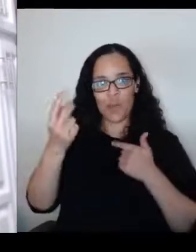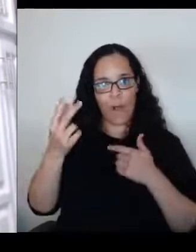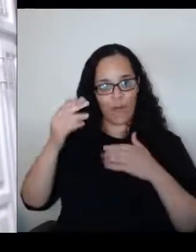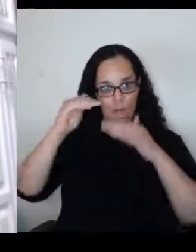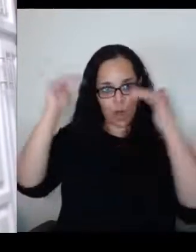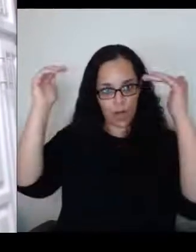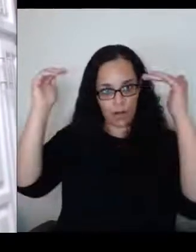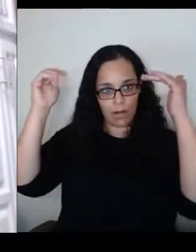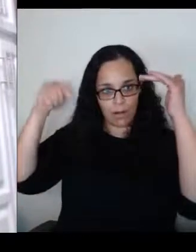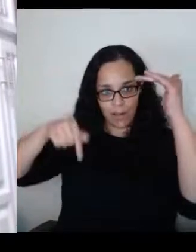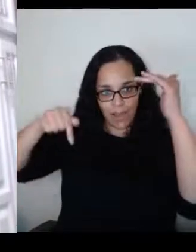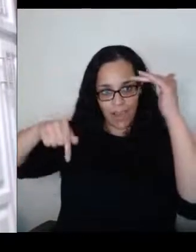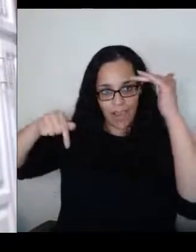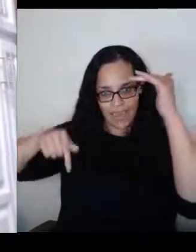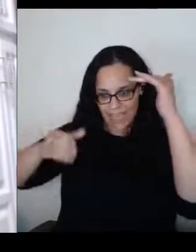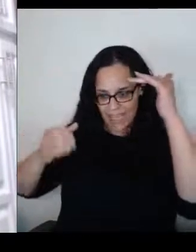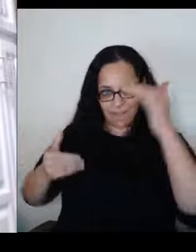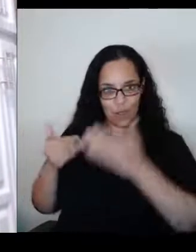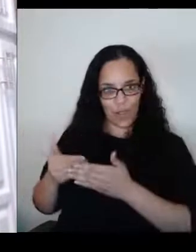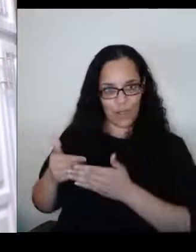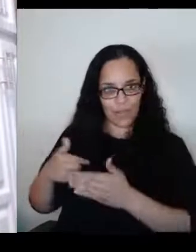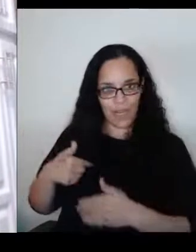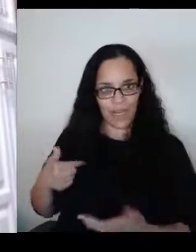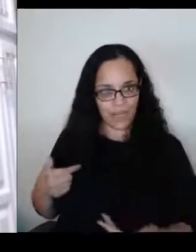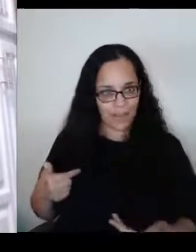Whatever law, laws those are. They cannot get him out.